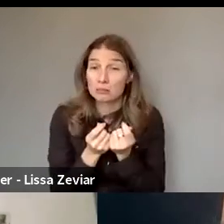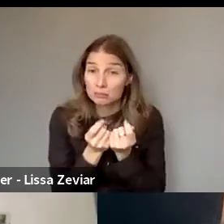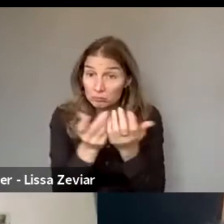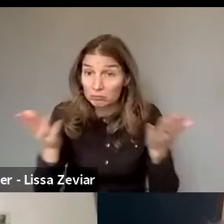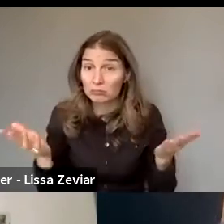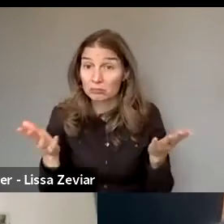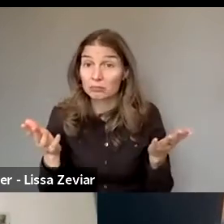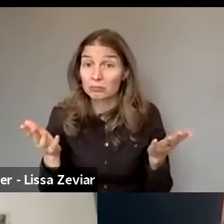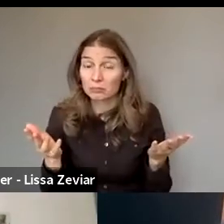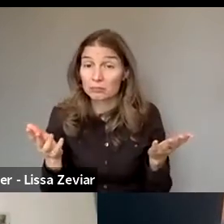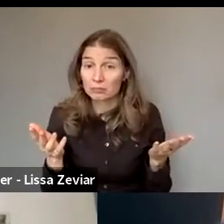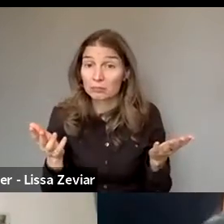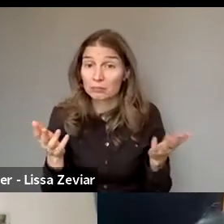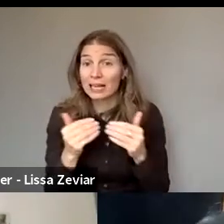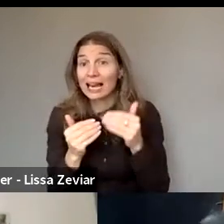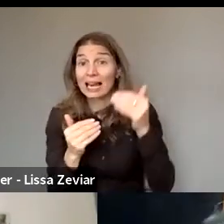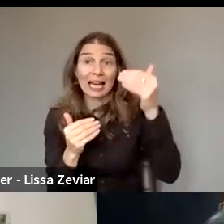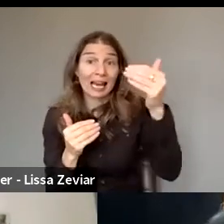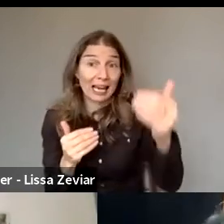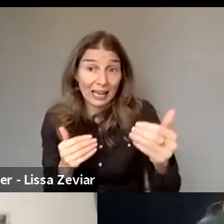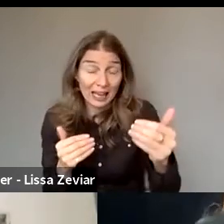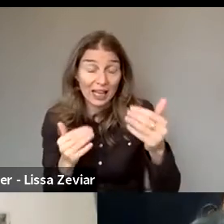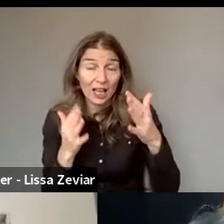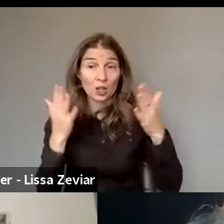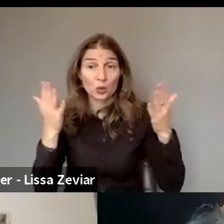a bit later or perhaps through emails.